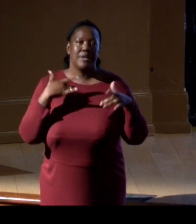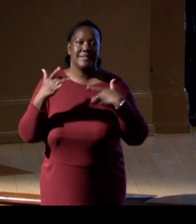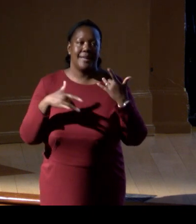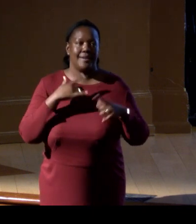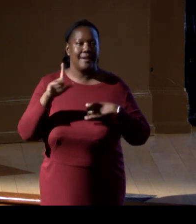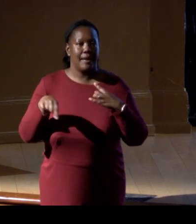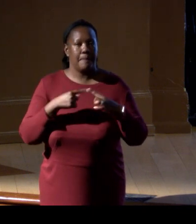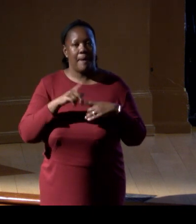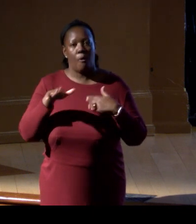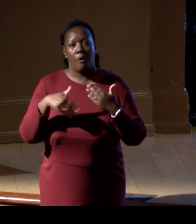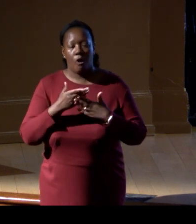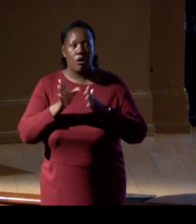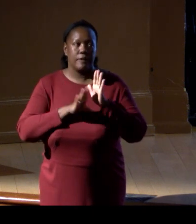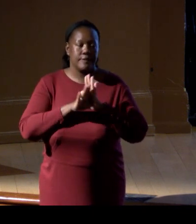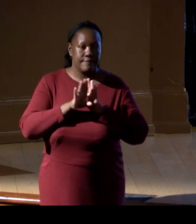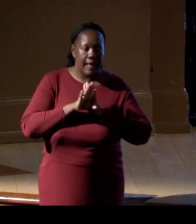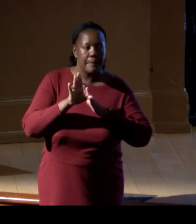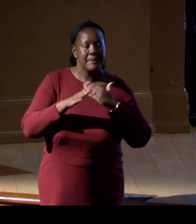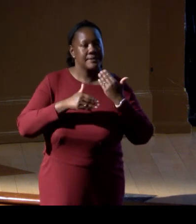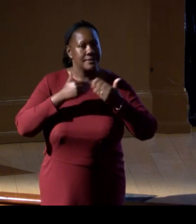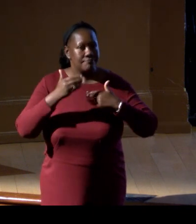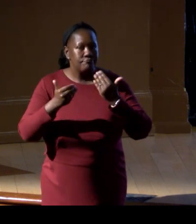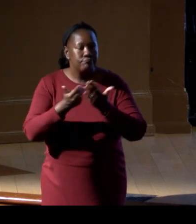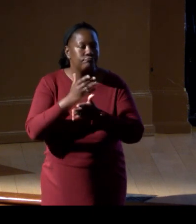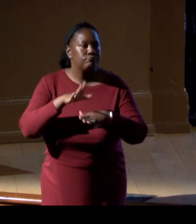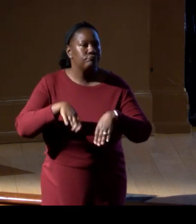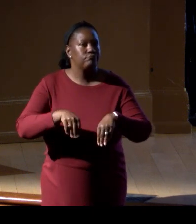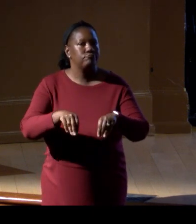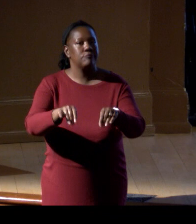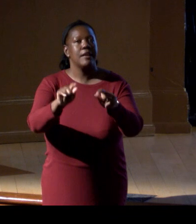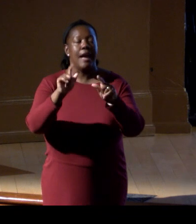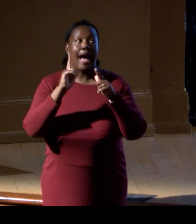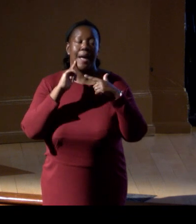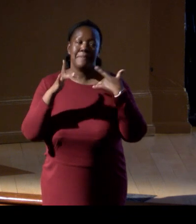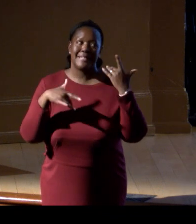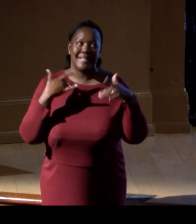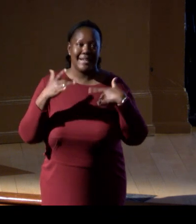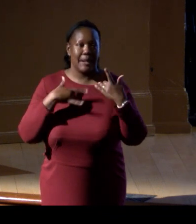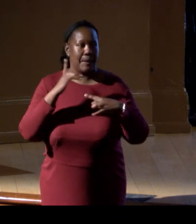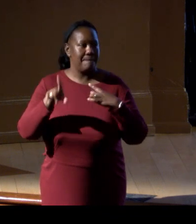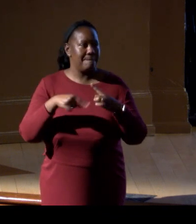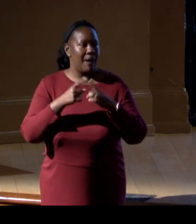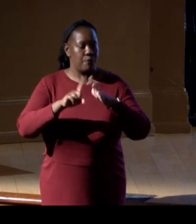I'm personally so excited about the launch yesterday of the new national strategies,